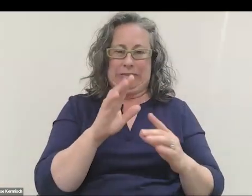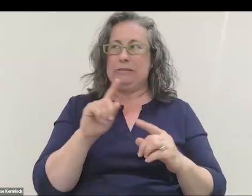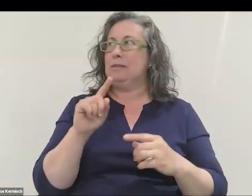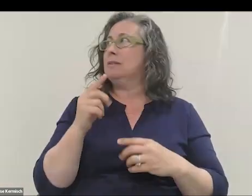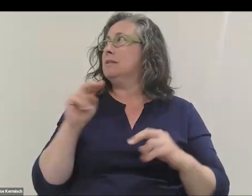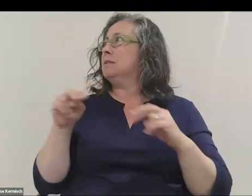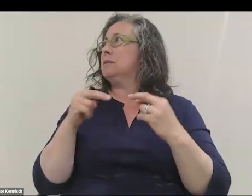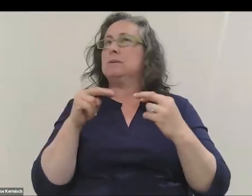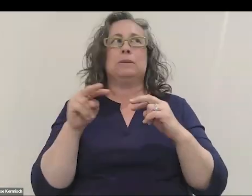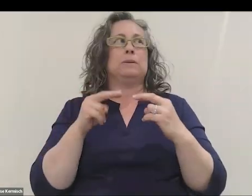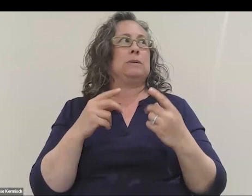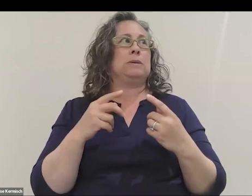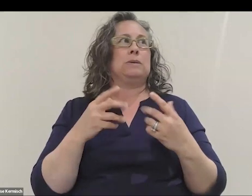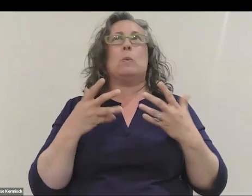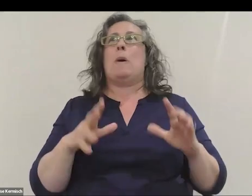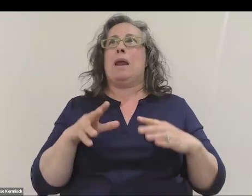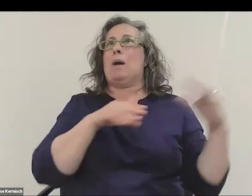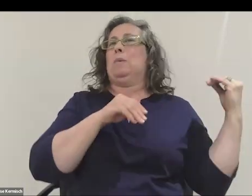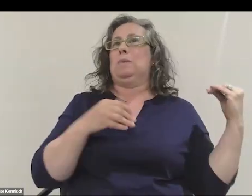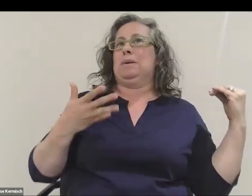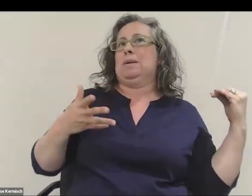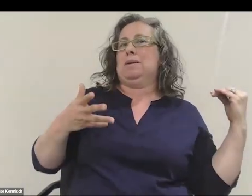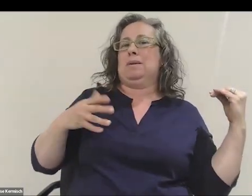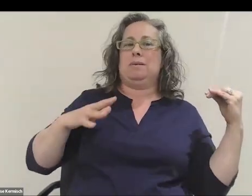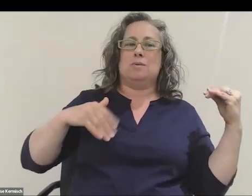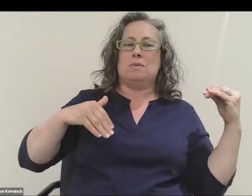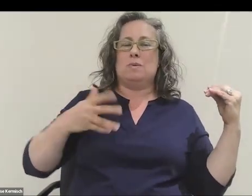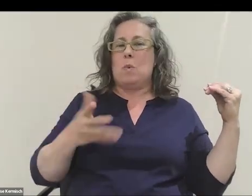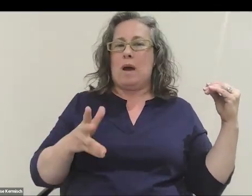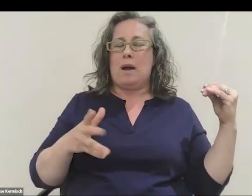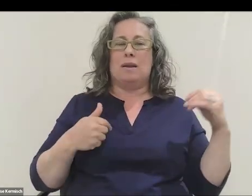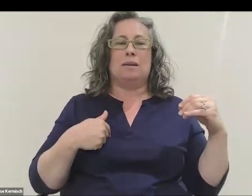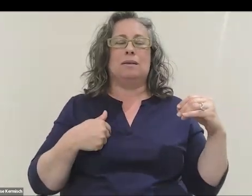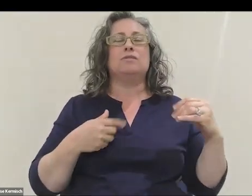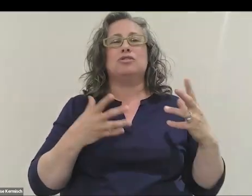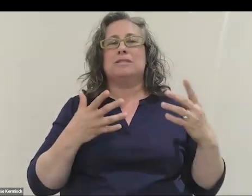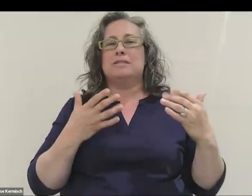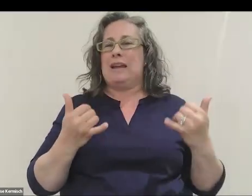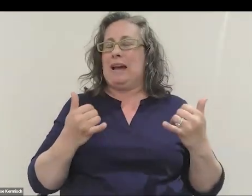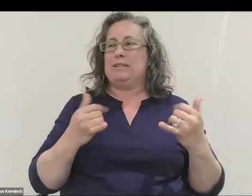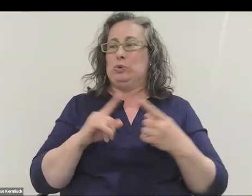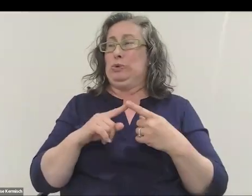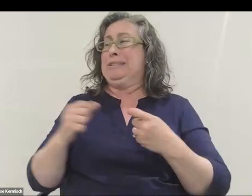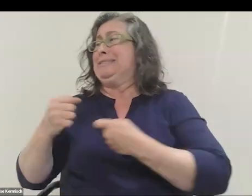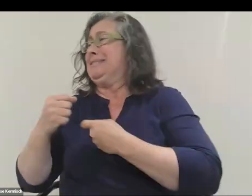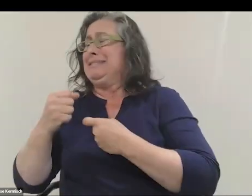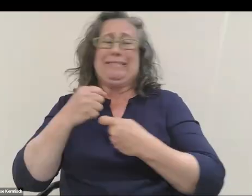and we all had tears streaming down our face and it was just really nice to just hug all four astronauts before we walked out and got bombarded